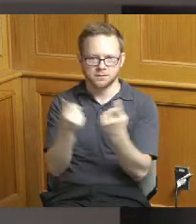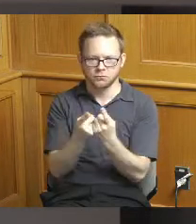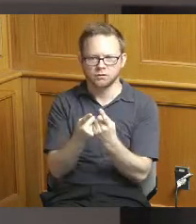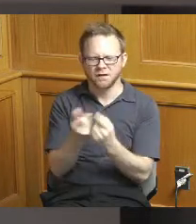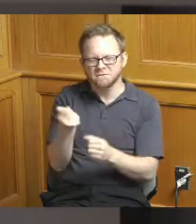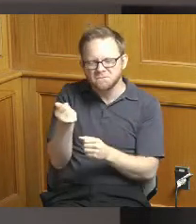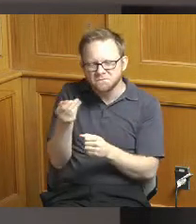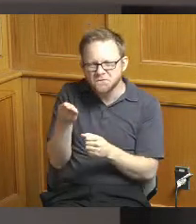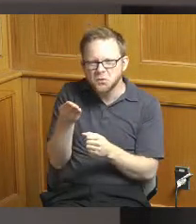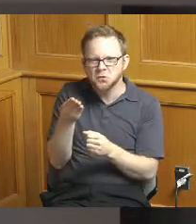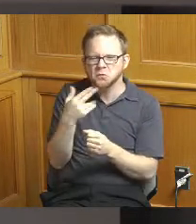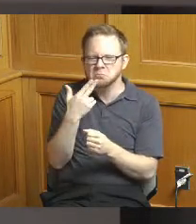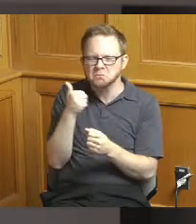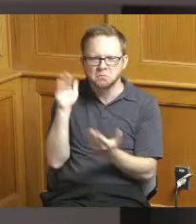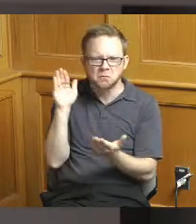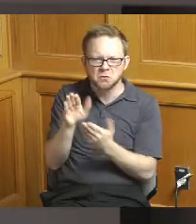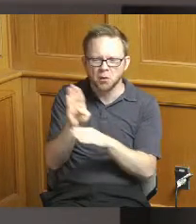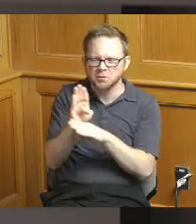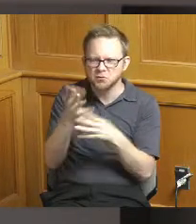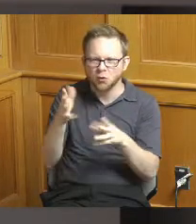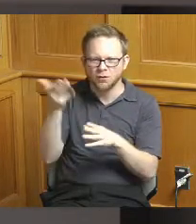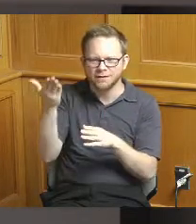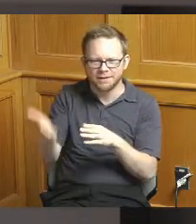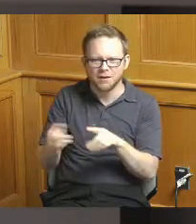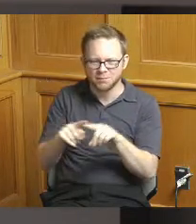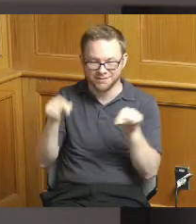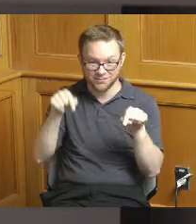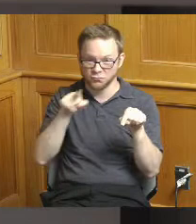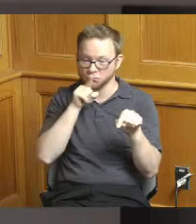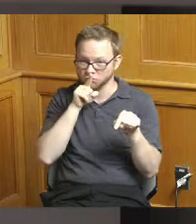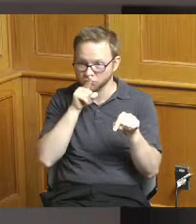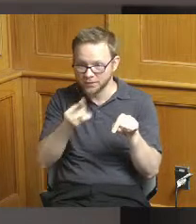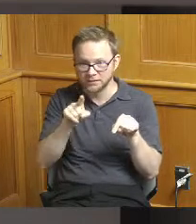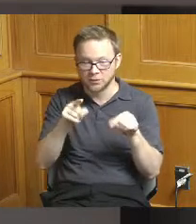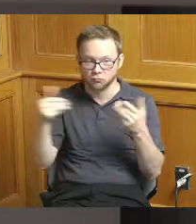in the area but this would be almost starting from scratch here and and they're well on their way